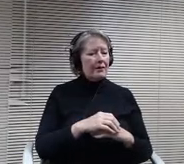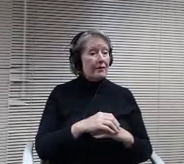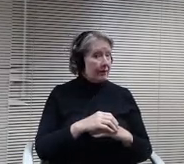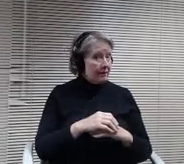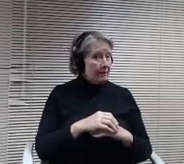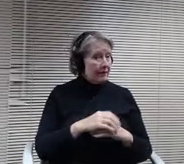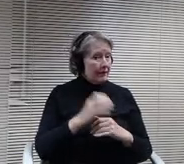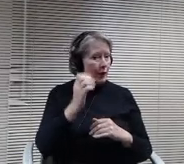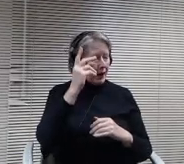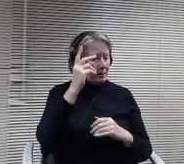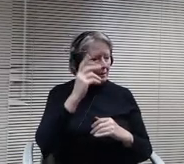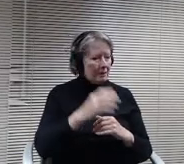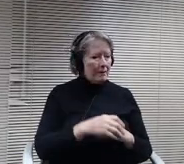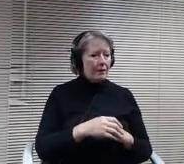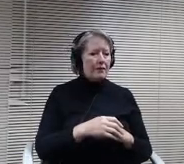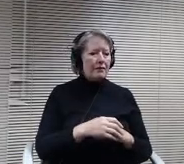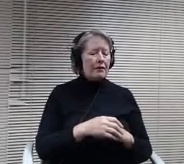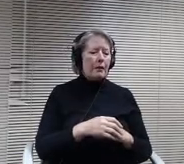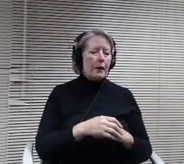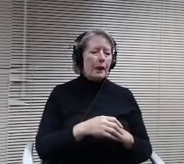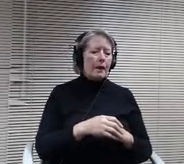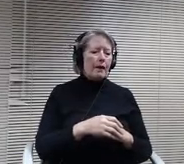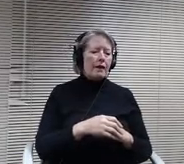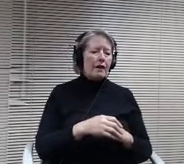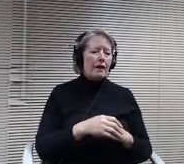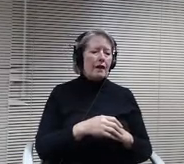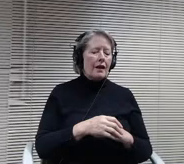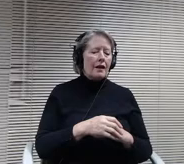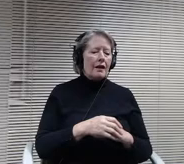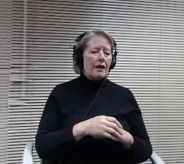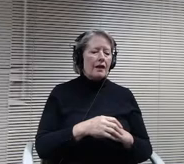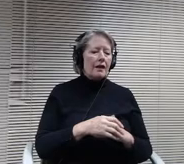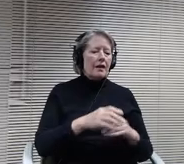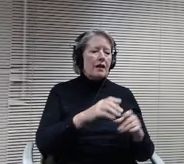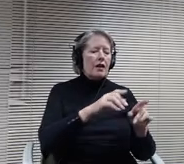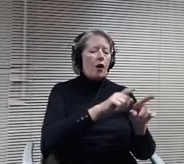OK, I just also one last time before we go to vote on the